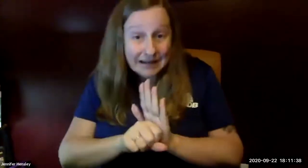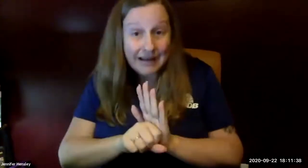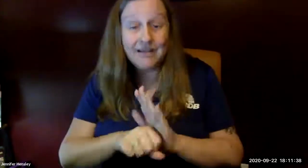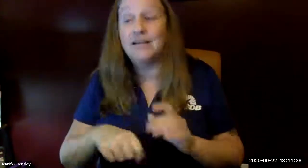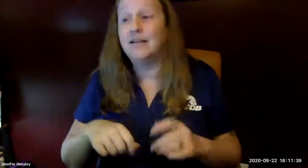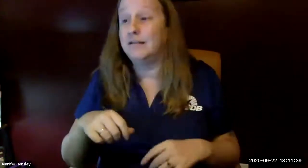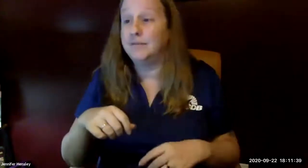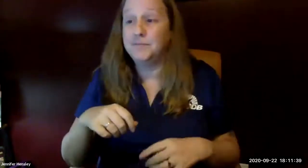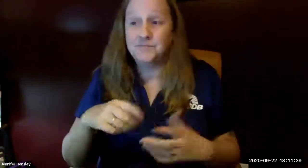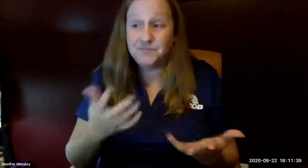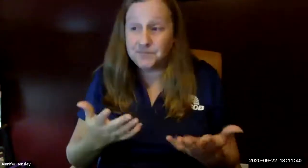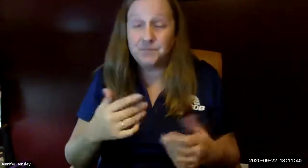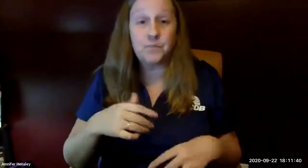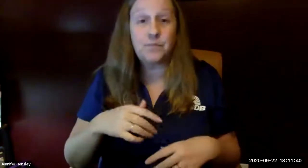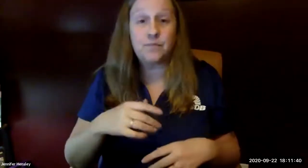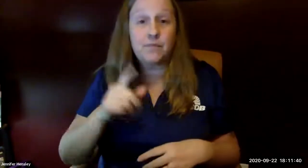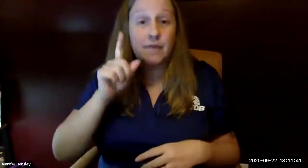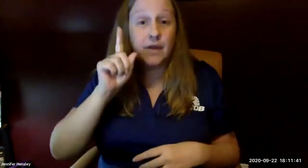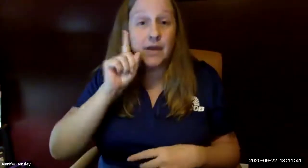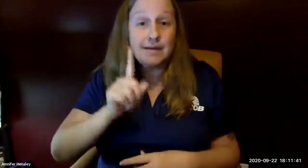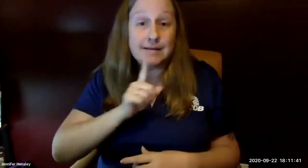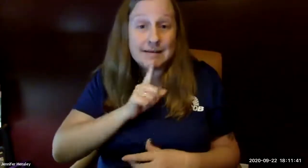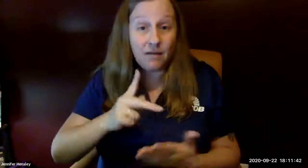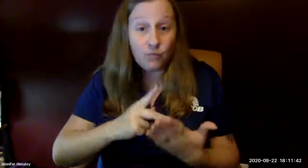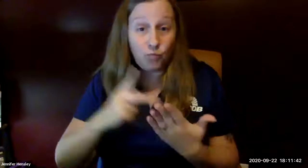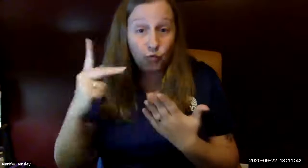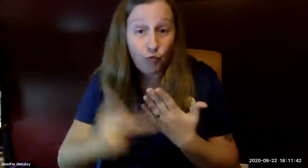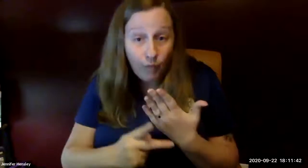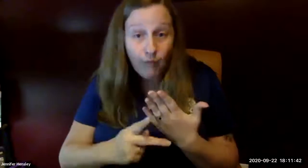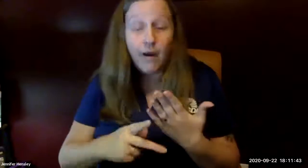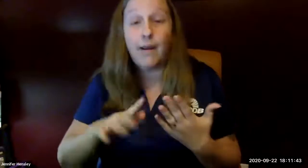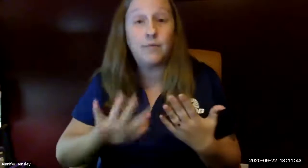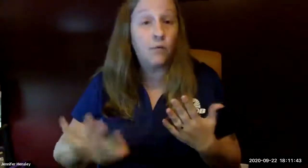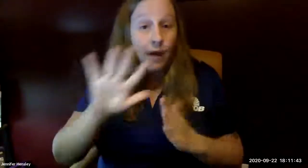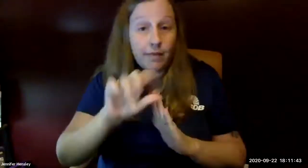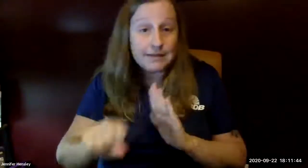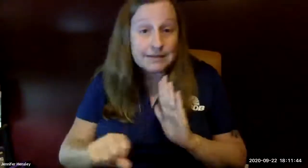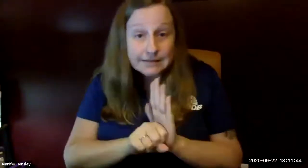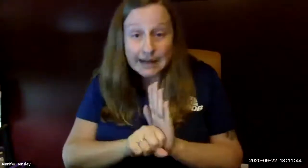we're still changing and things are happening all over the state